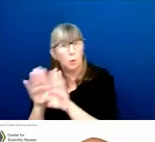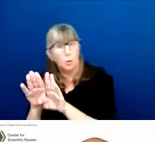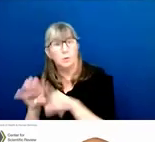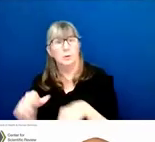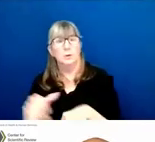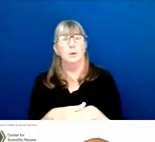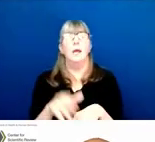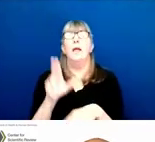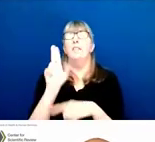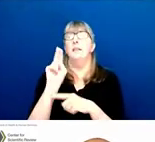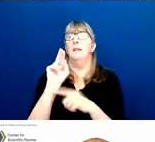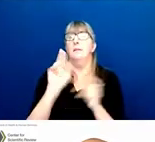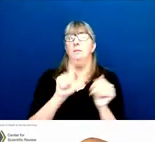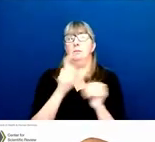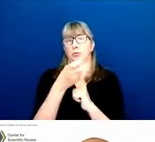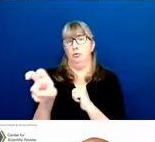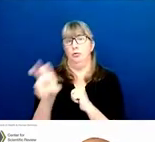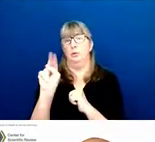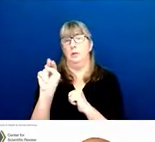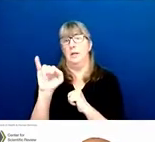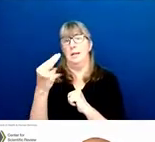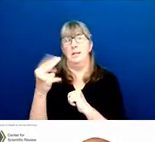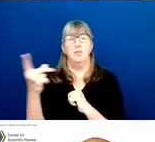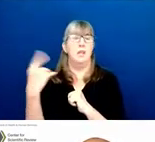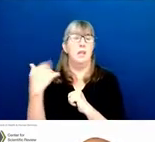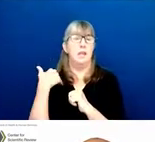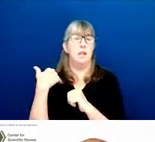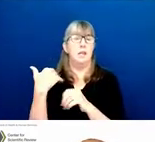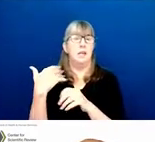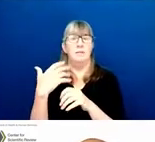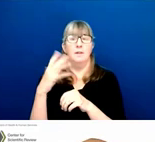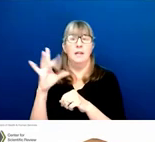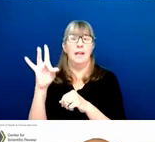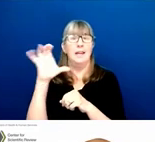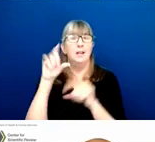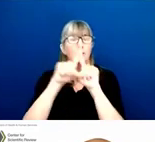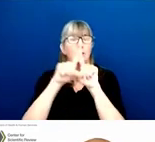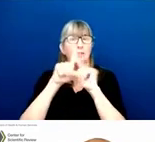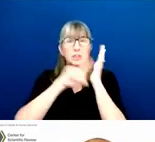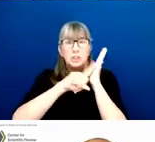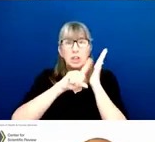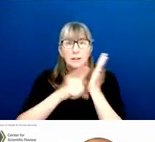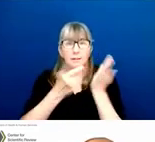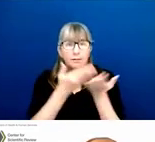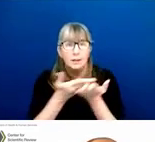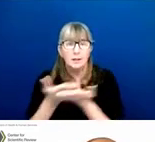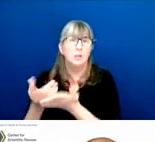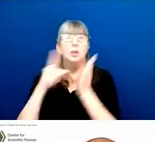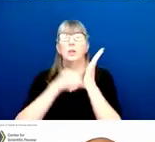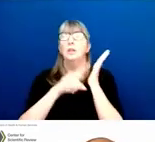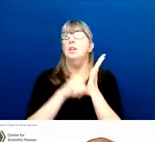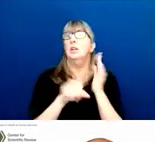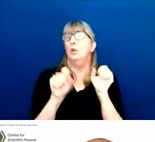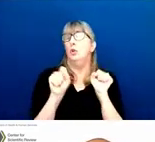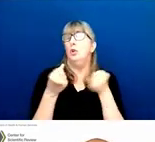The NIH does nearly 800 electronic checks and validations. These checks may result in the rejection of your application,